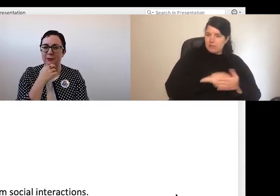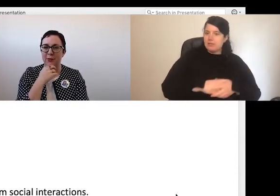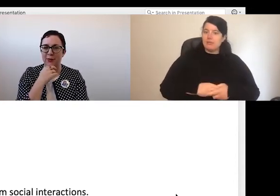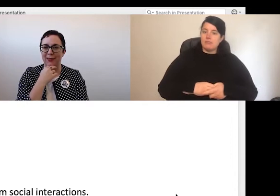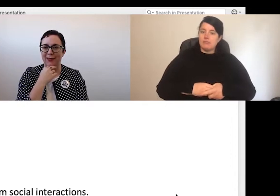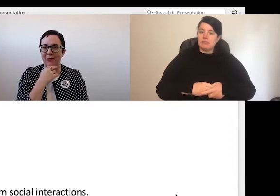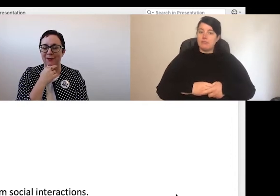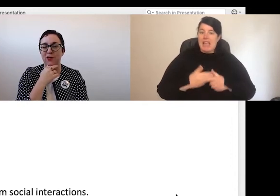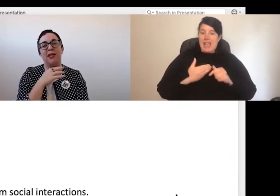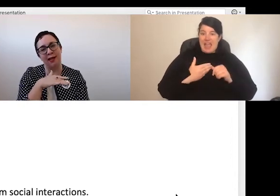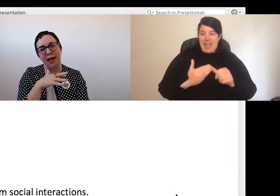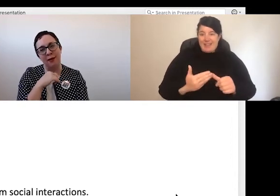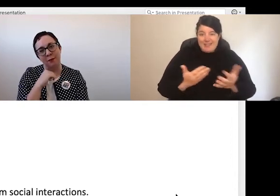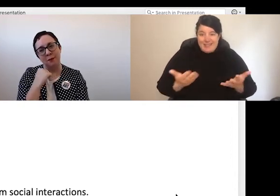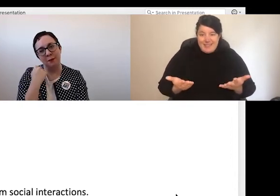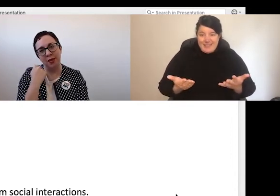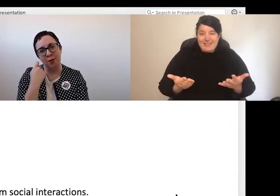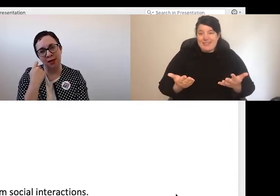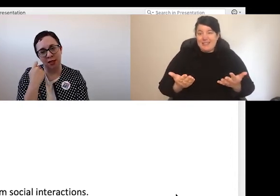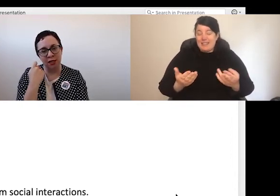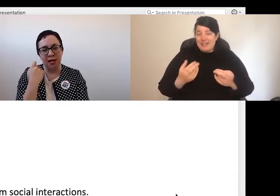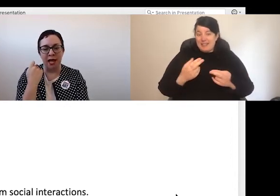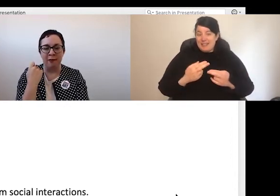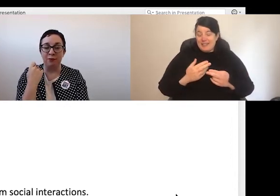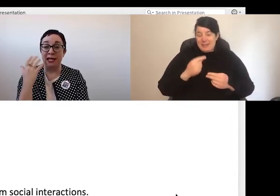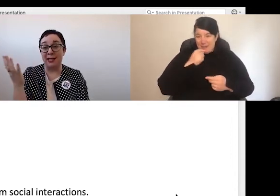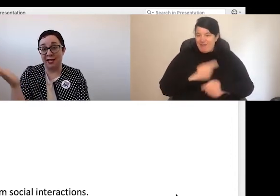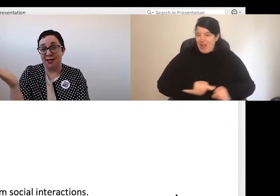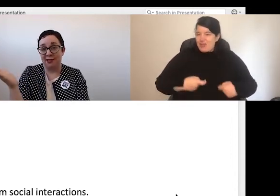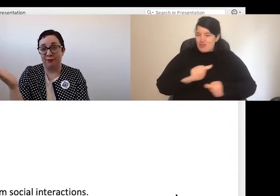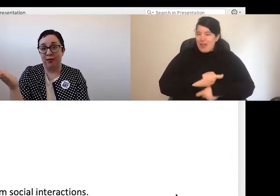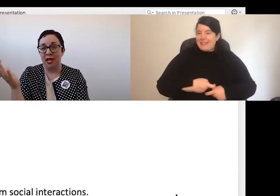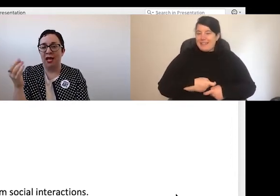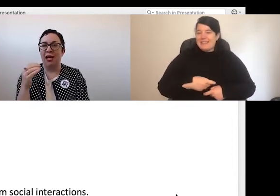both, confusingly, and annoyingly, is "yes".